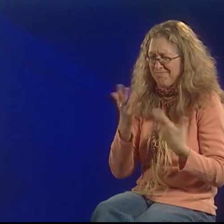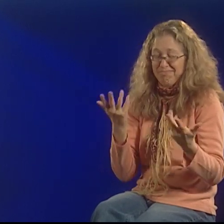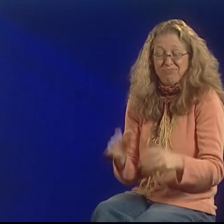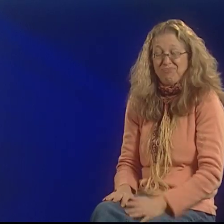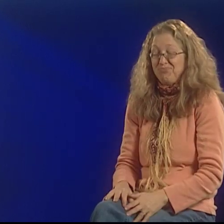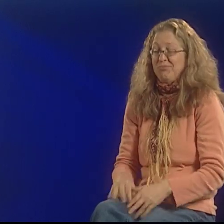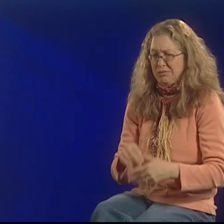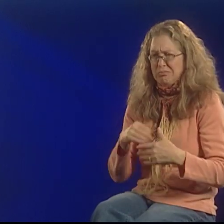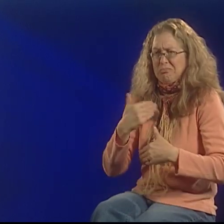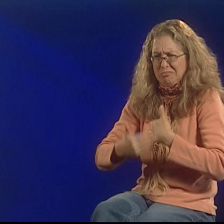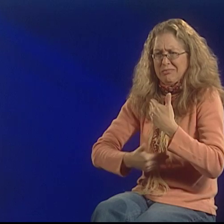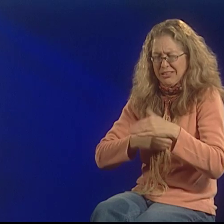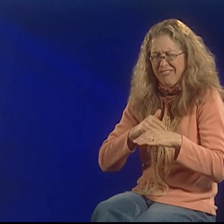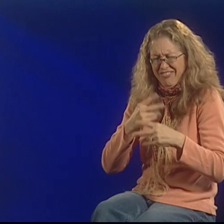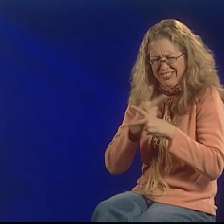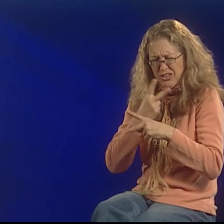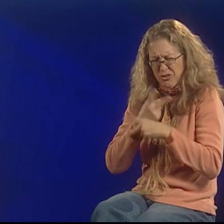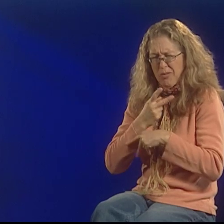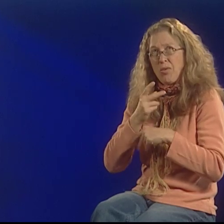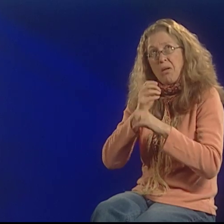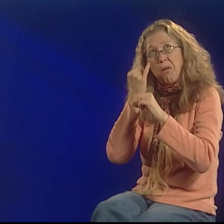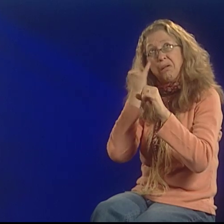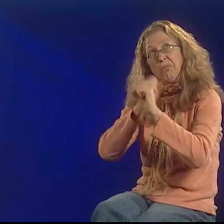and eventually through that process,